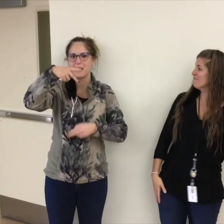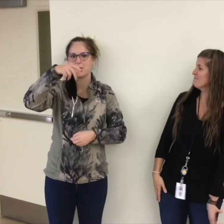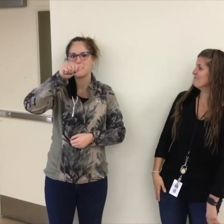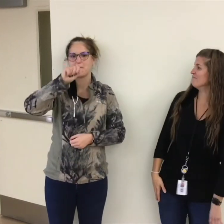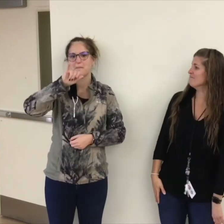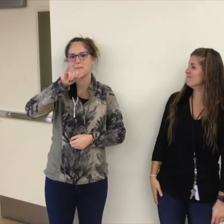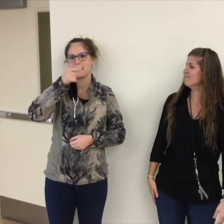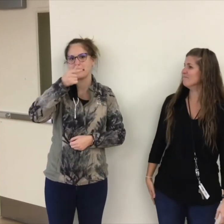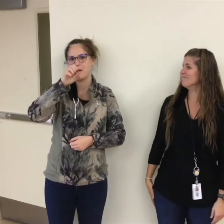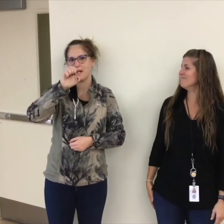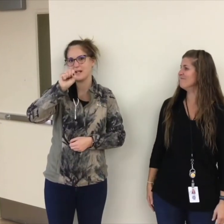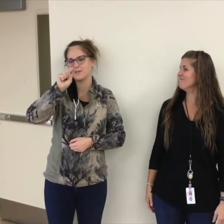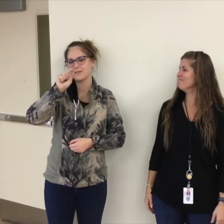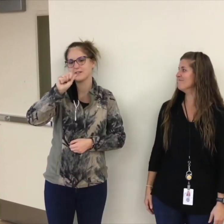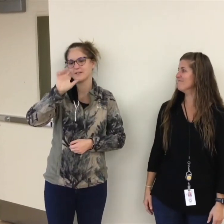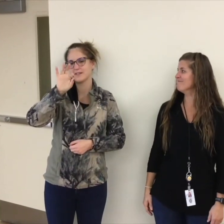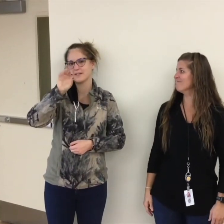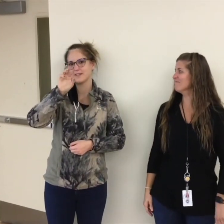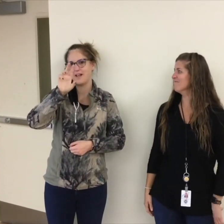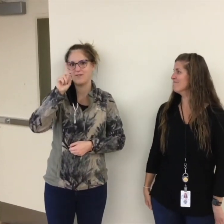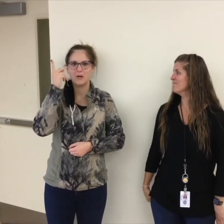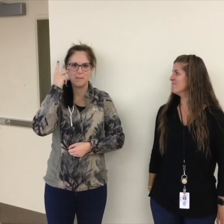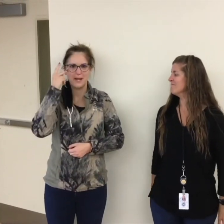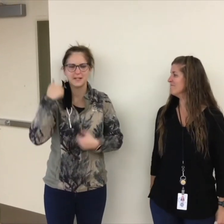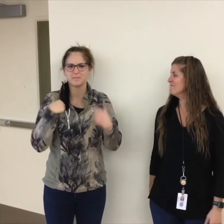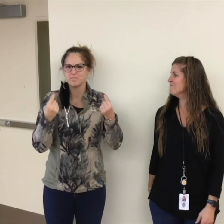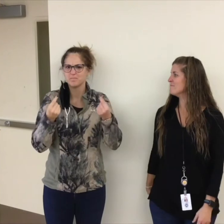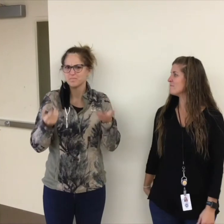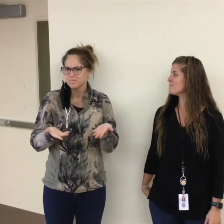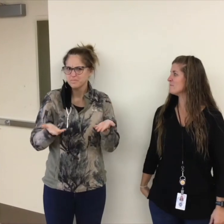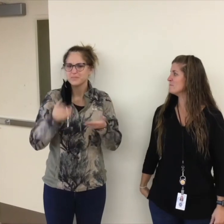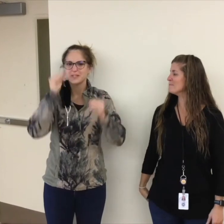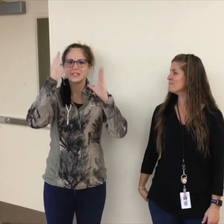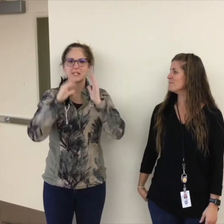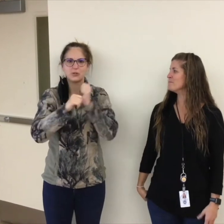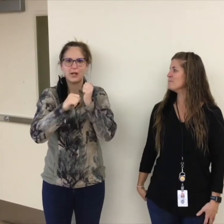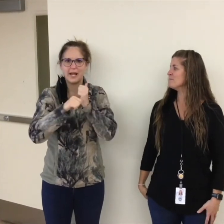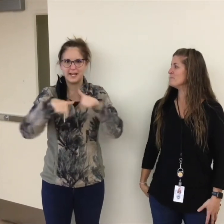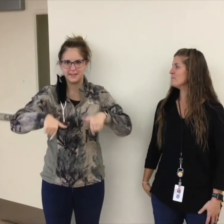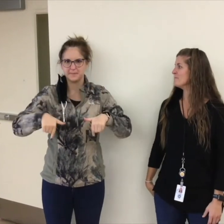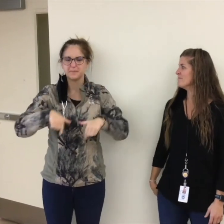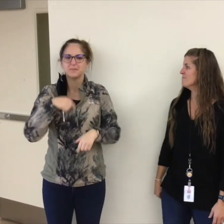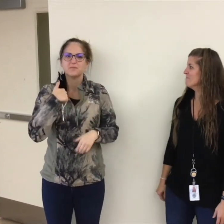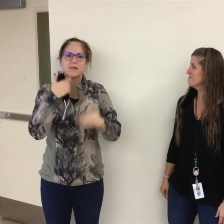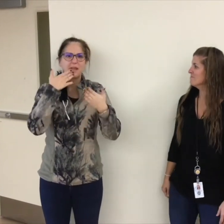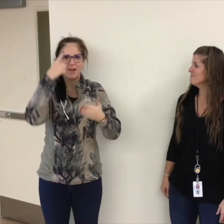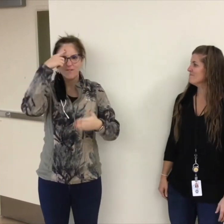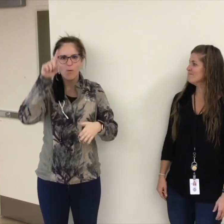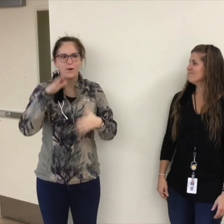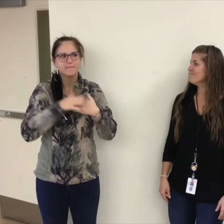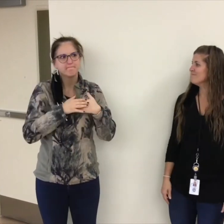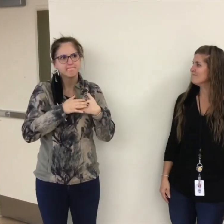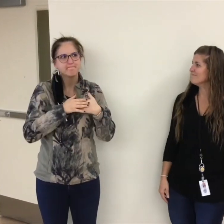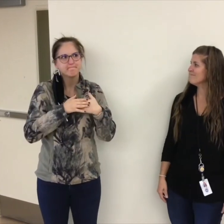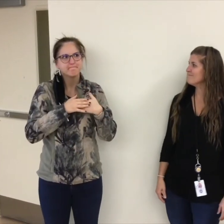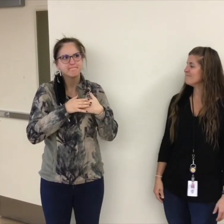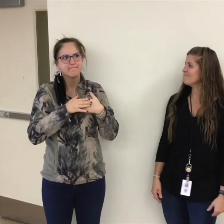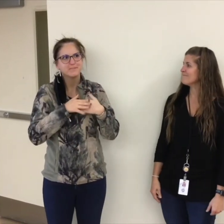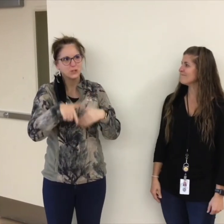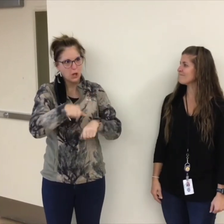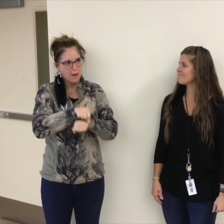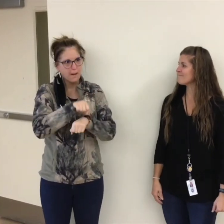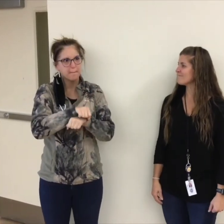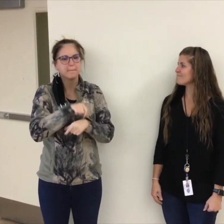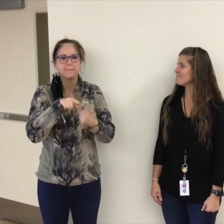Hi I'm Paige Stafford and I am a Teacher's Assistant or Paraprofessional here.